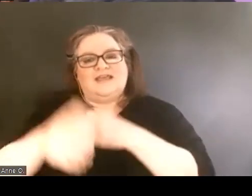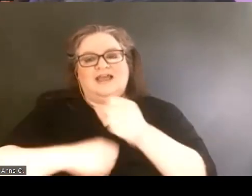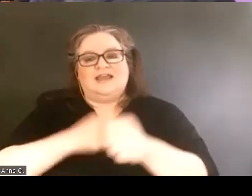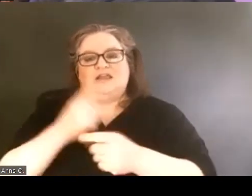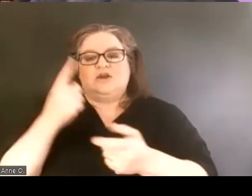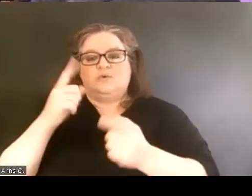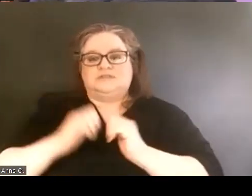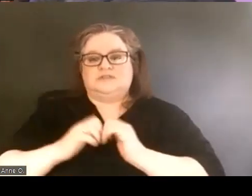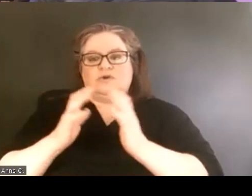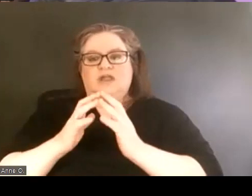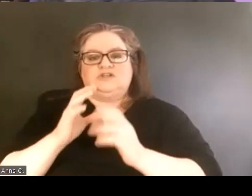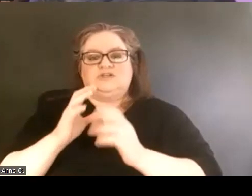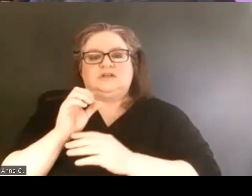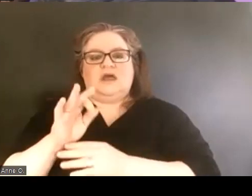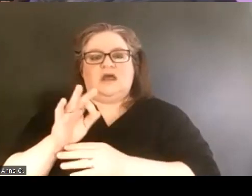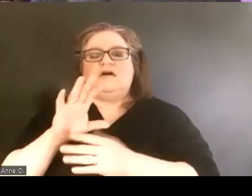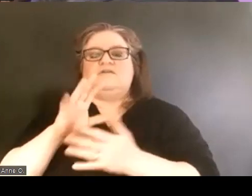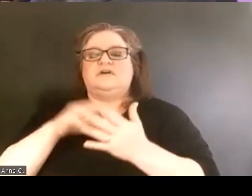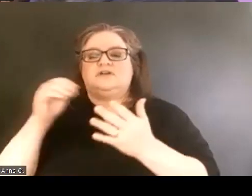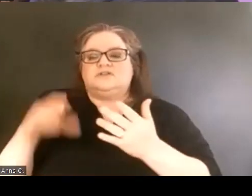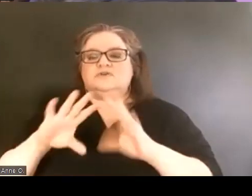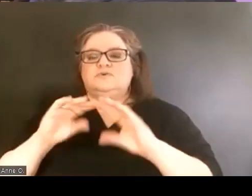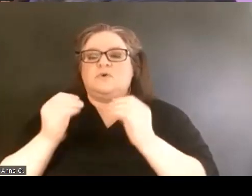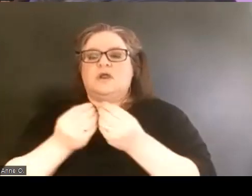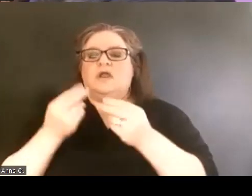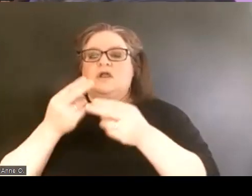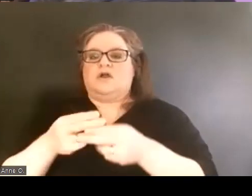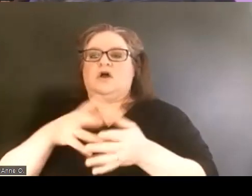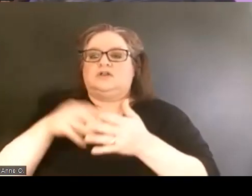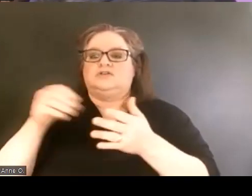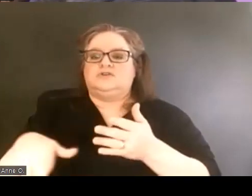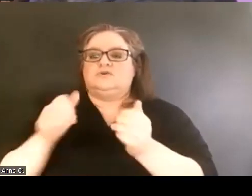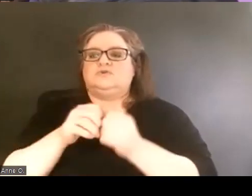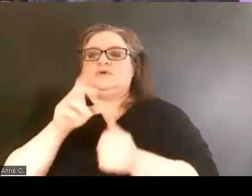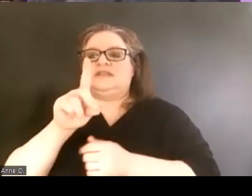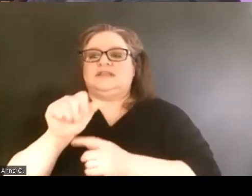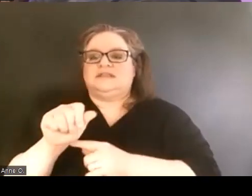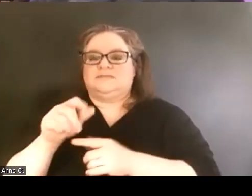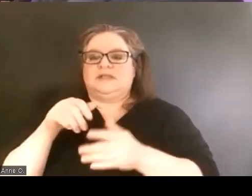a student organization called the Students with Disabilities Advisory Council.